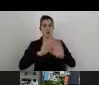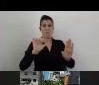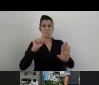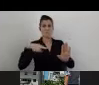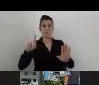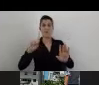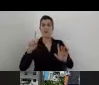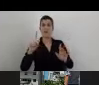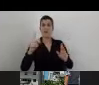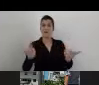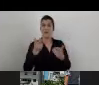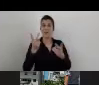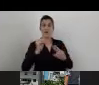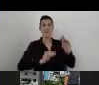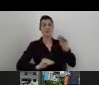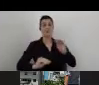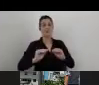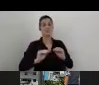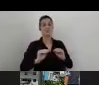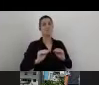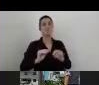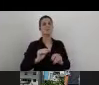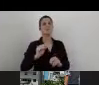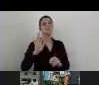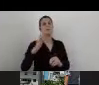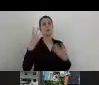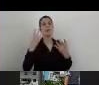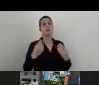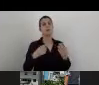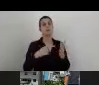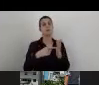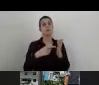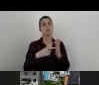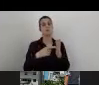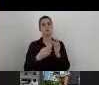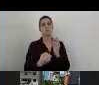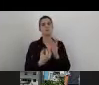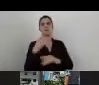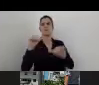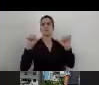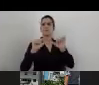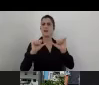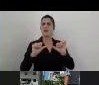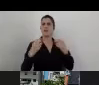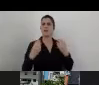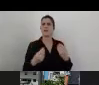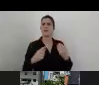Also, it was good because it created a standard using the same information.